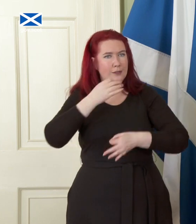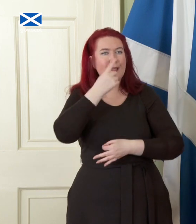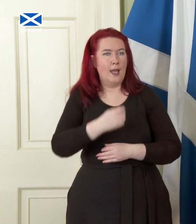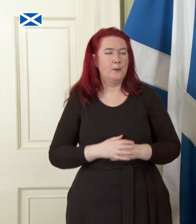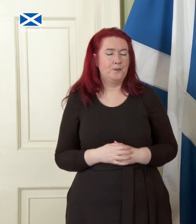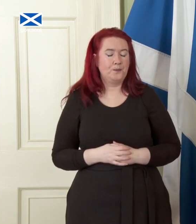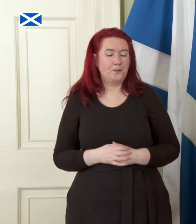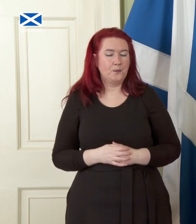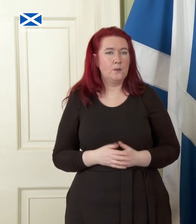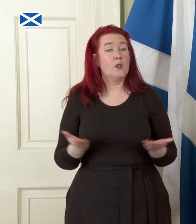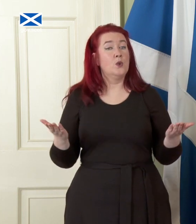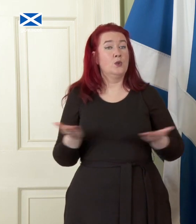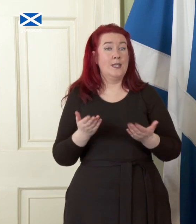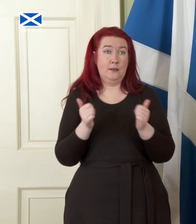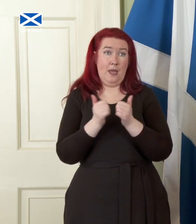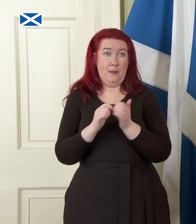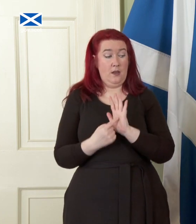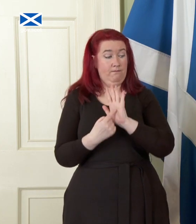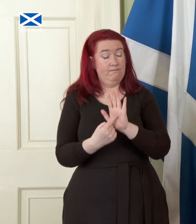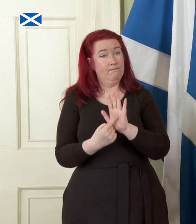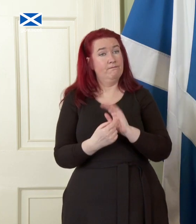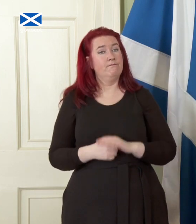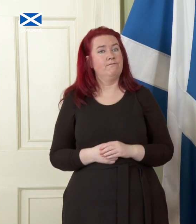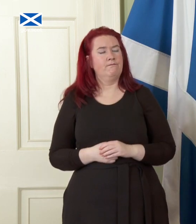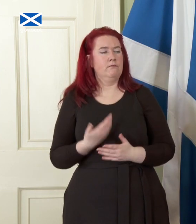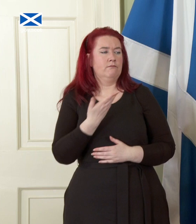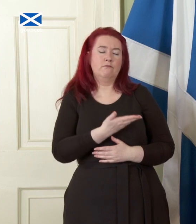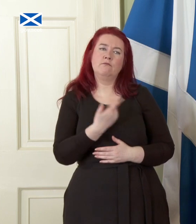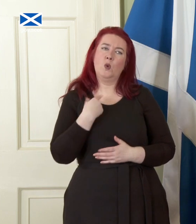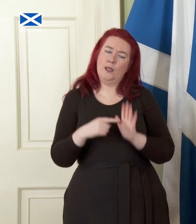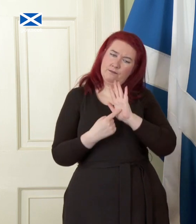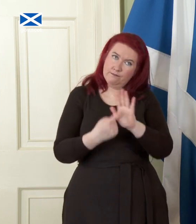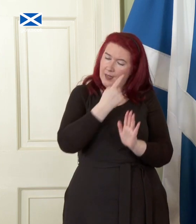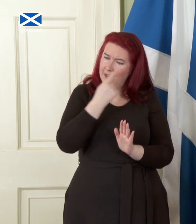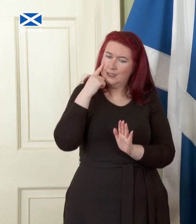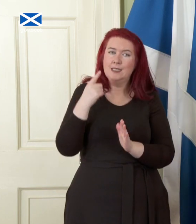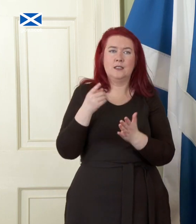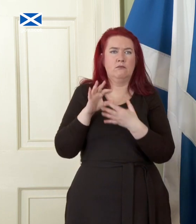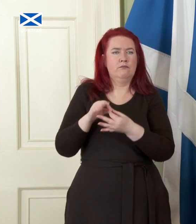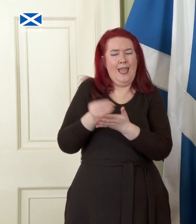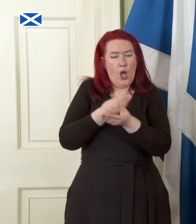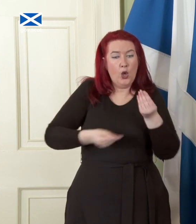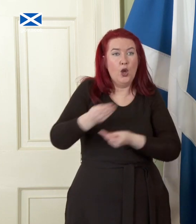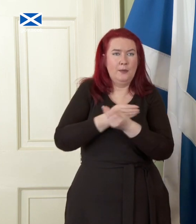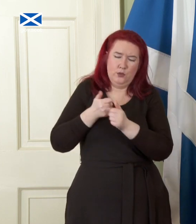In today's paper, we make the economic case for independence. Fundamentally,